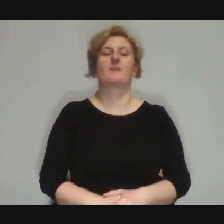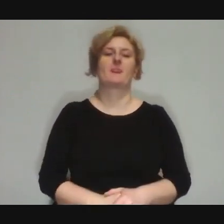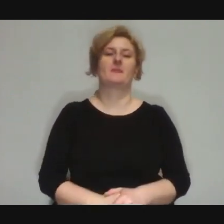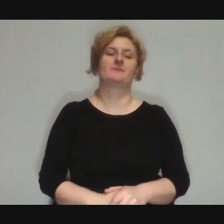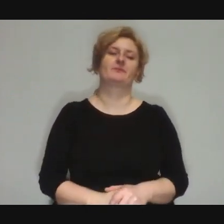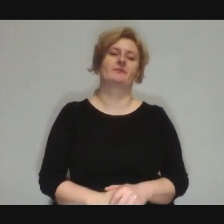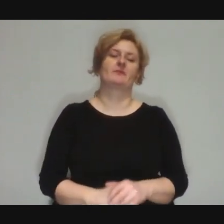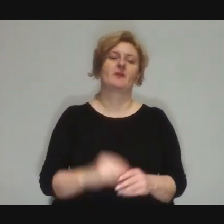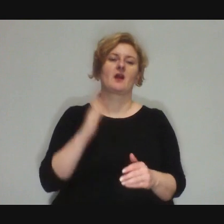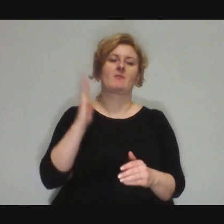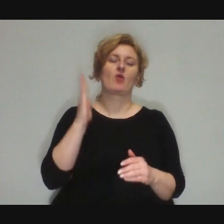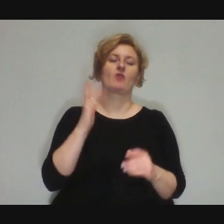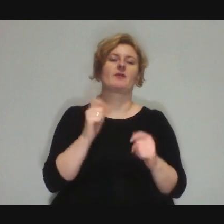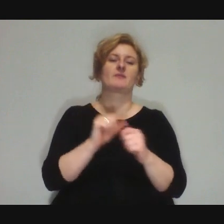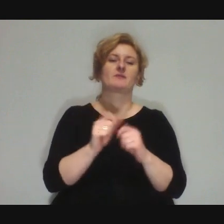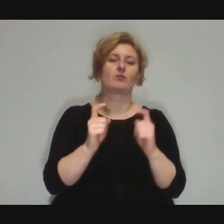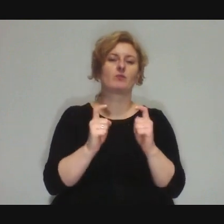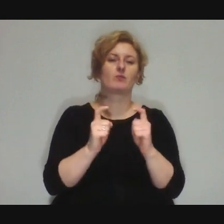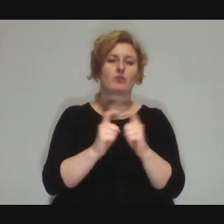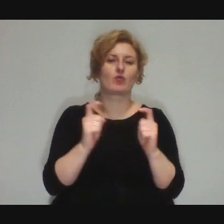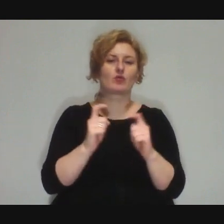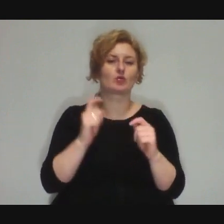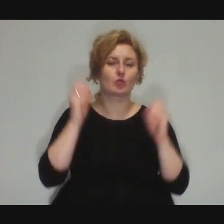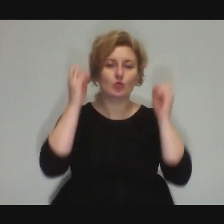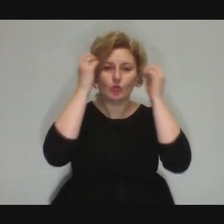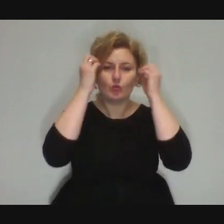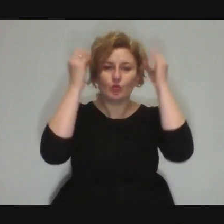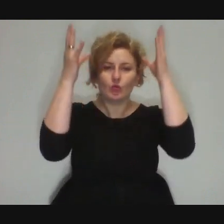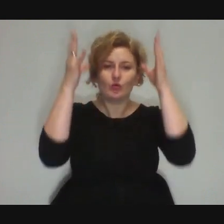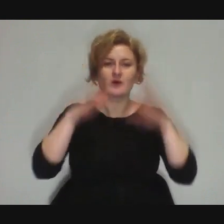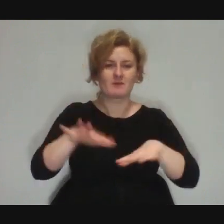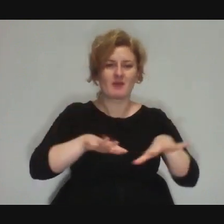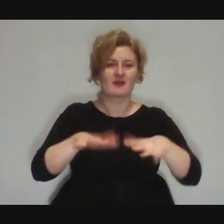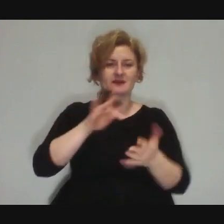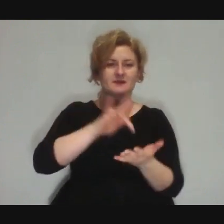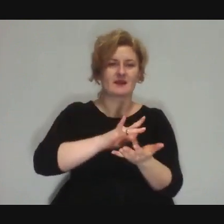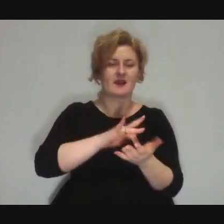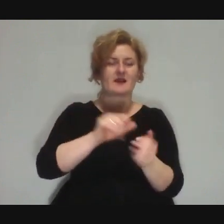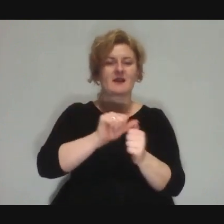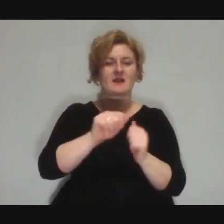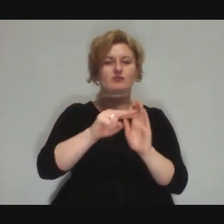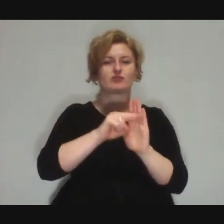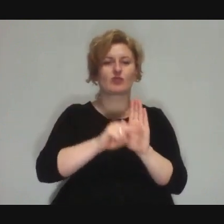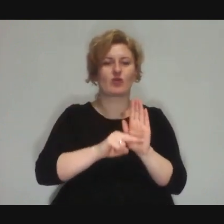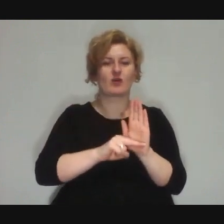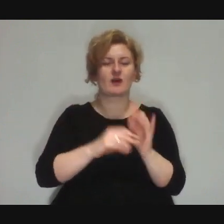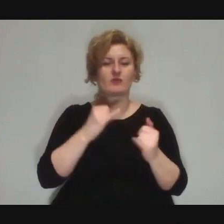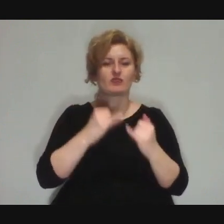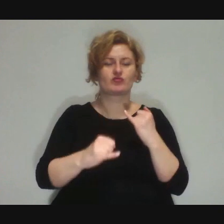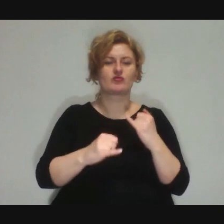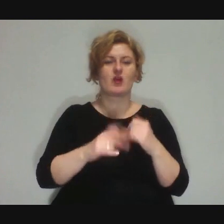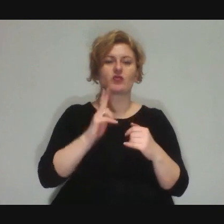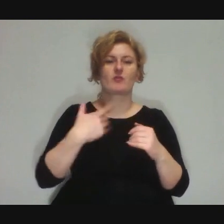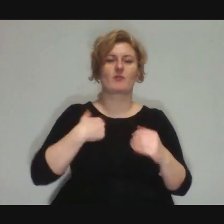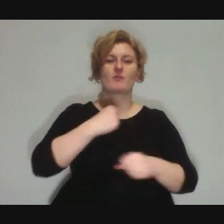such programmes, that if someone has worked well during the workshops,